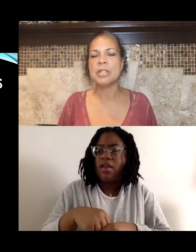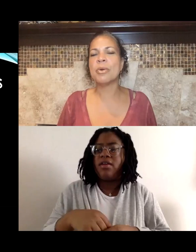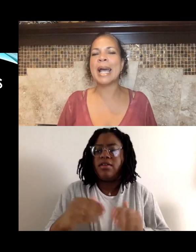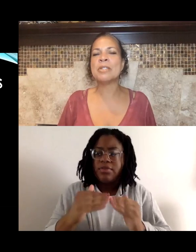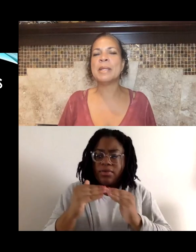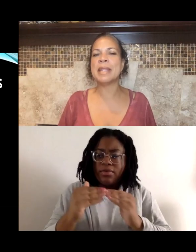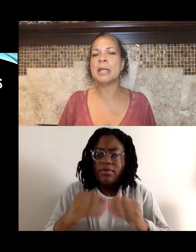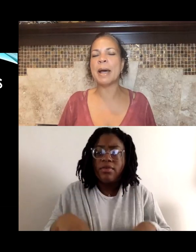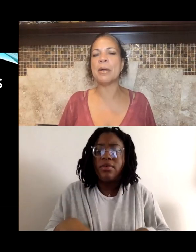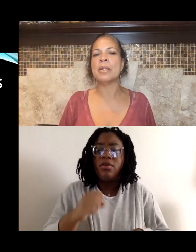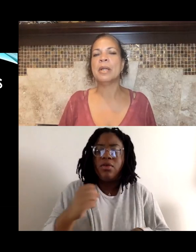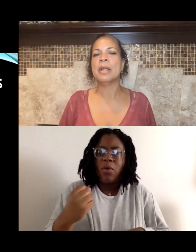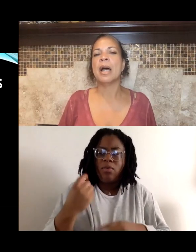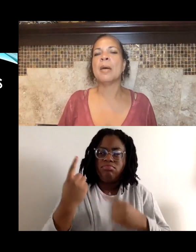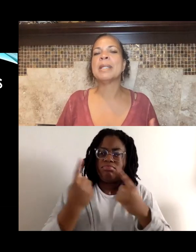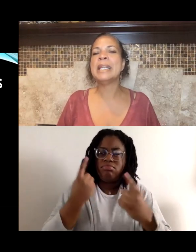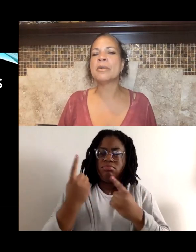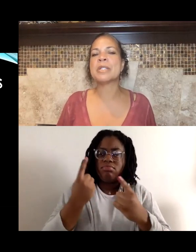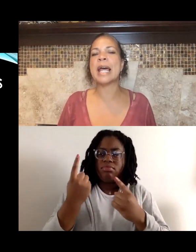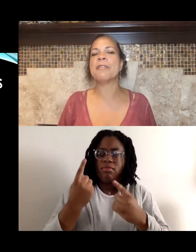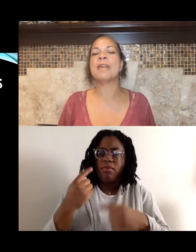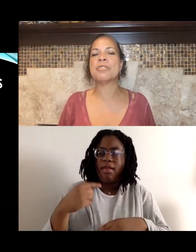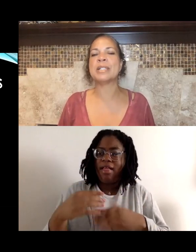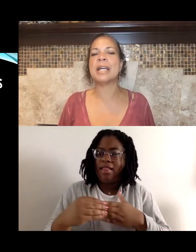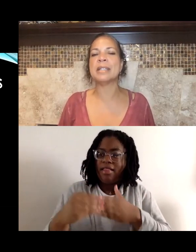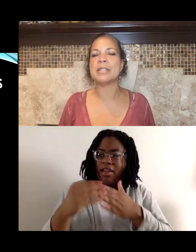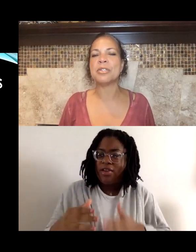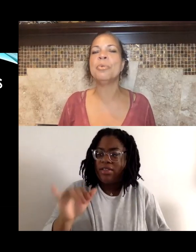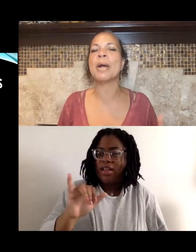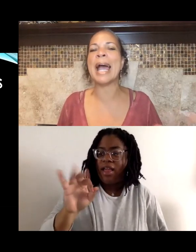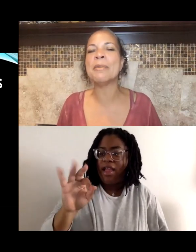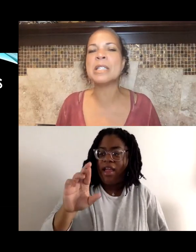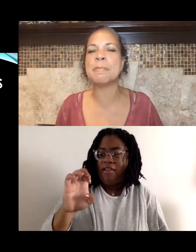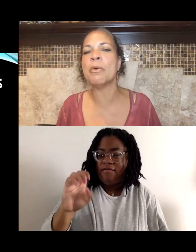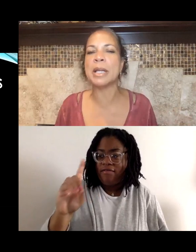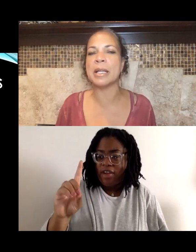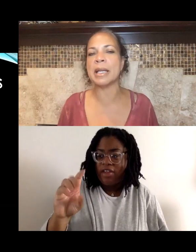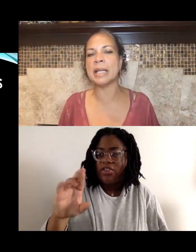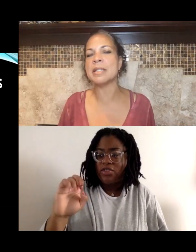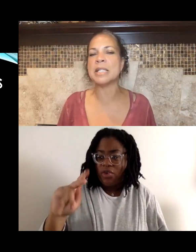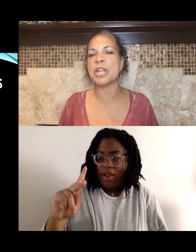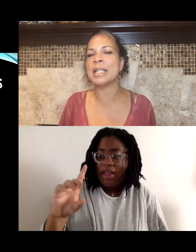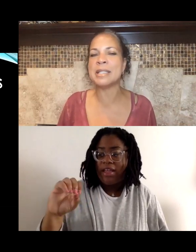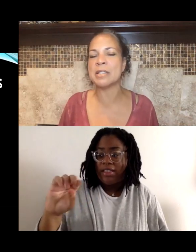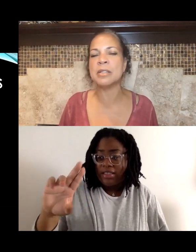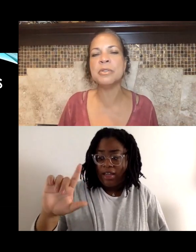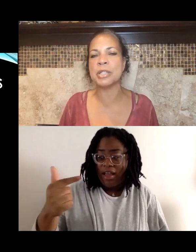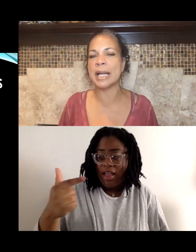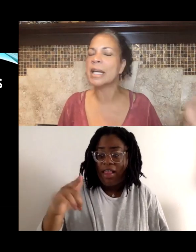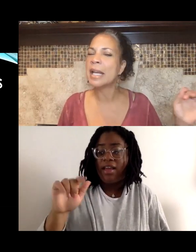So as we think about leaders like Frederick Douglass, who were outspoken against the Chinese Exclusion Act,